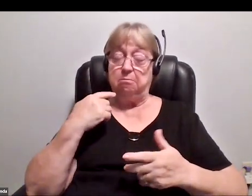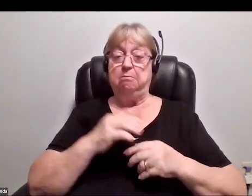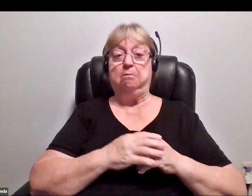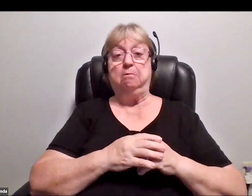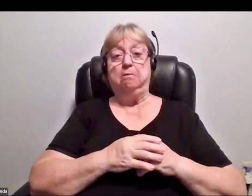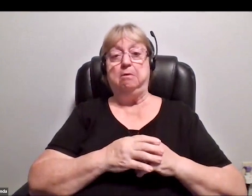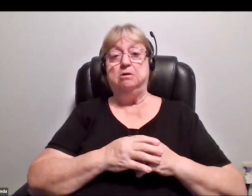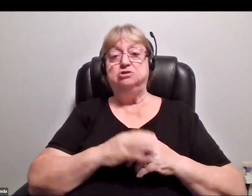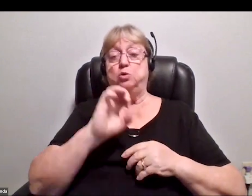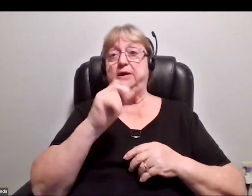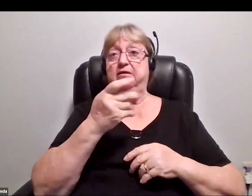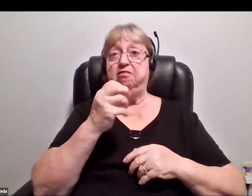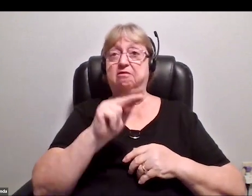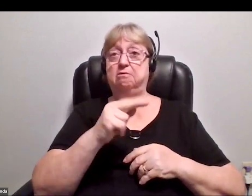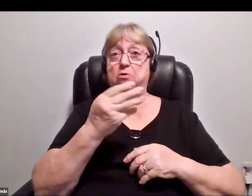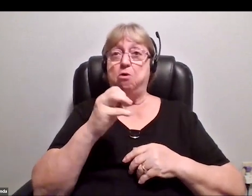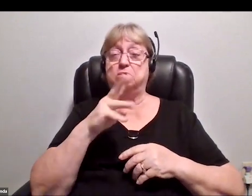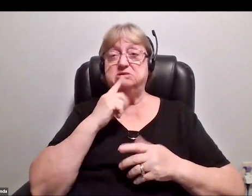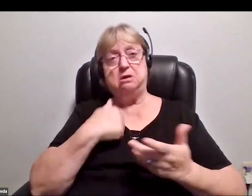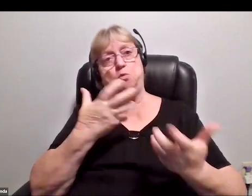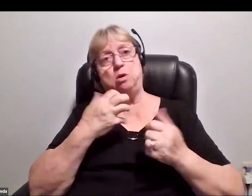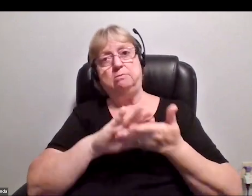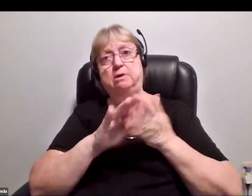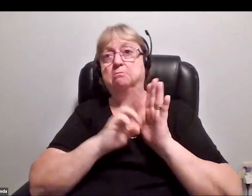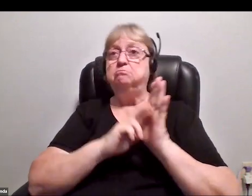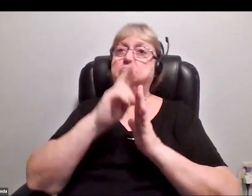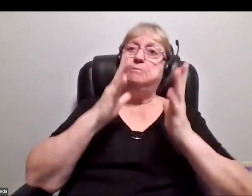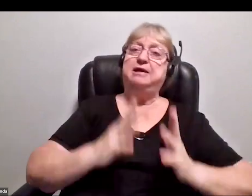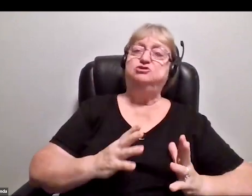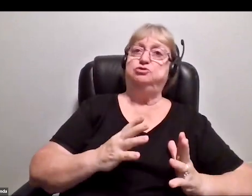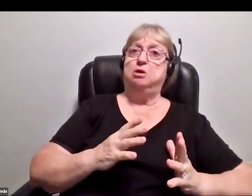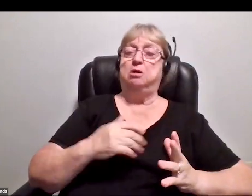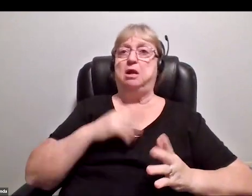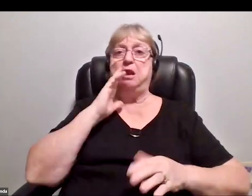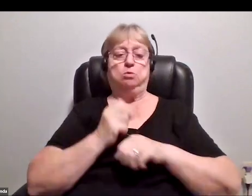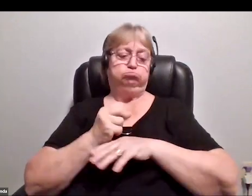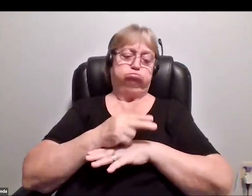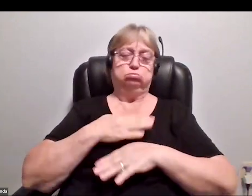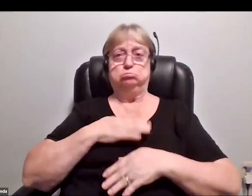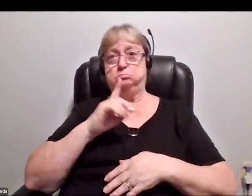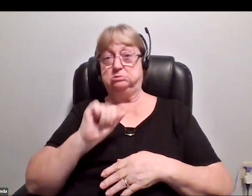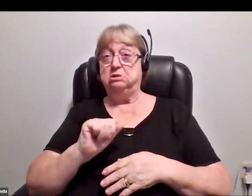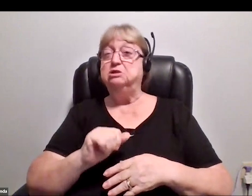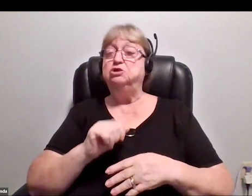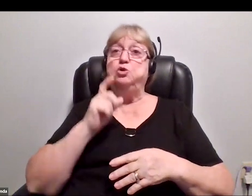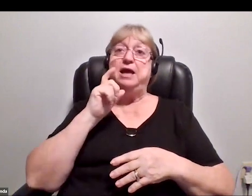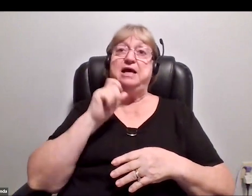Ethan Hawke decided he wanted to be an astronaut and he was going to overcome his disabilities. One of the things he had to do was be tall enough to pretend to be Jude Law.